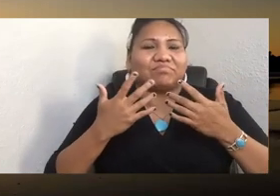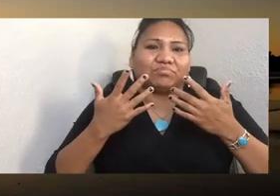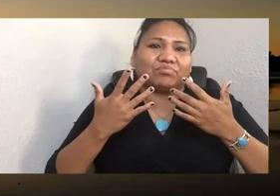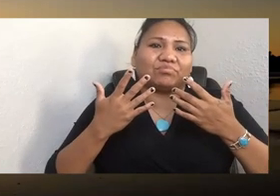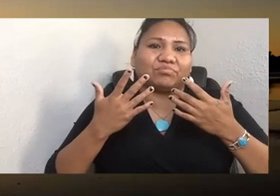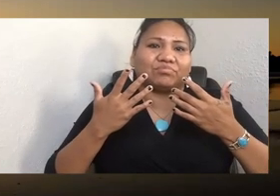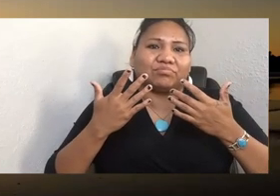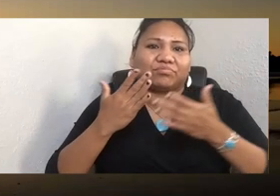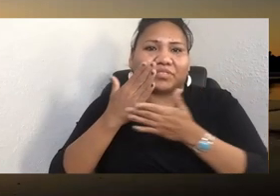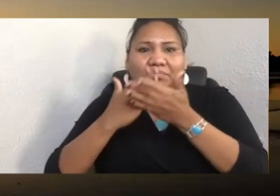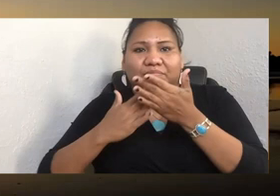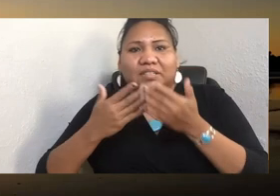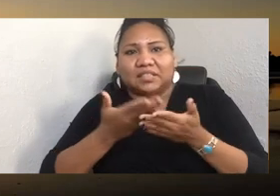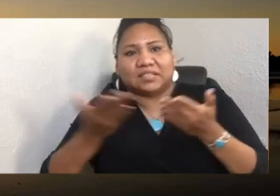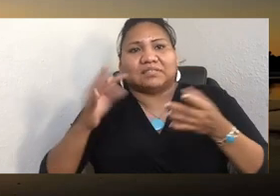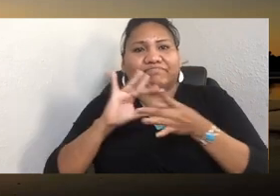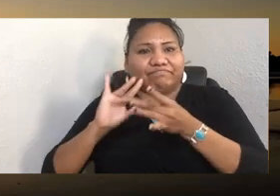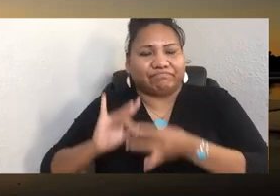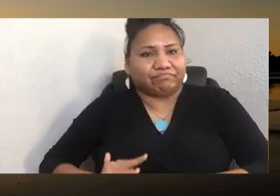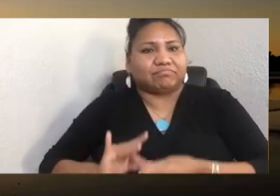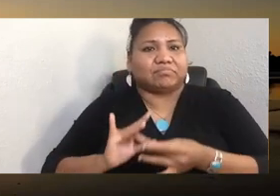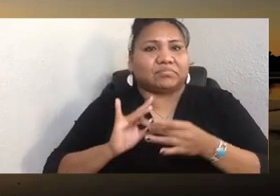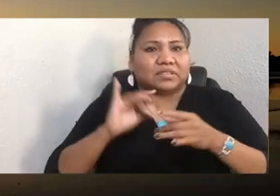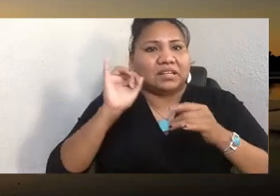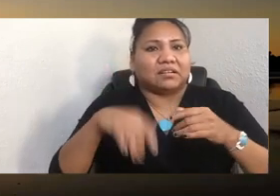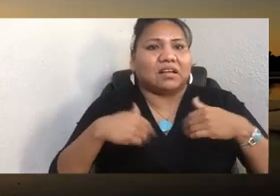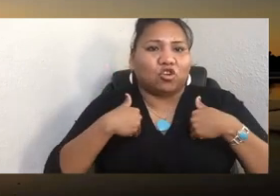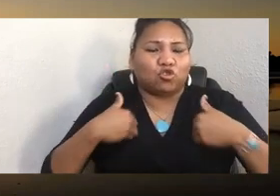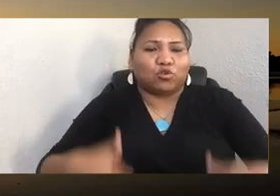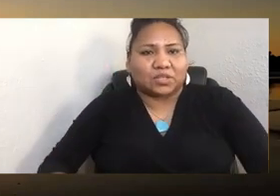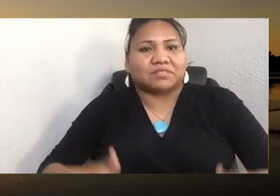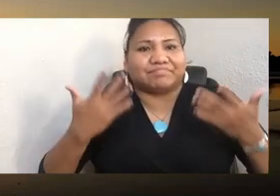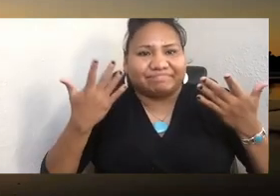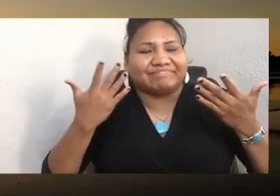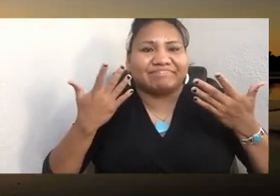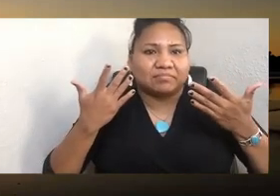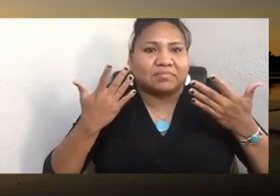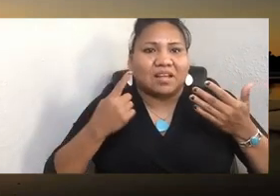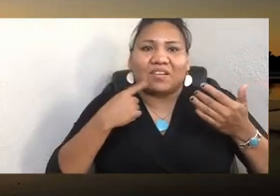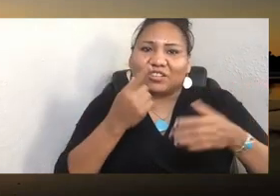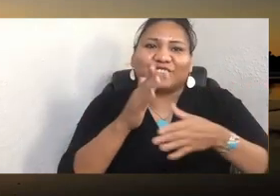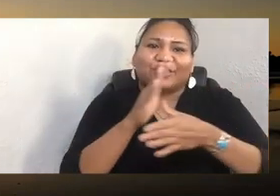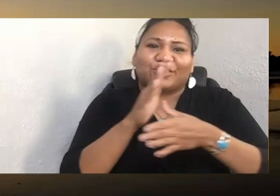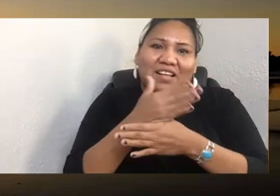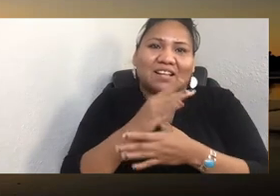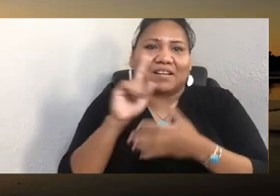And unfortunately, the constraints of only being able to share with you for an hour doesn't allow me to share even a handful of all the people